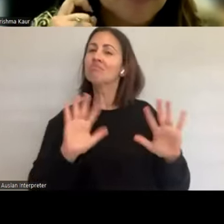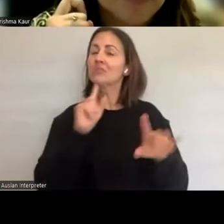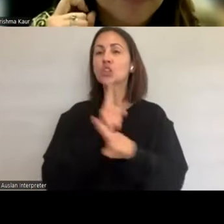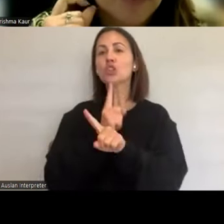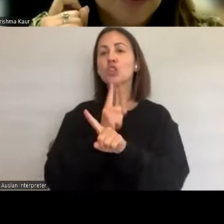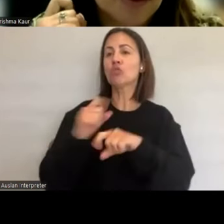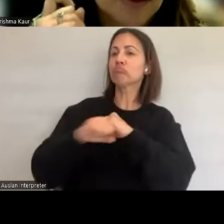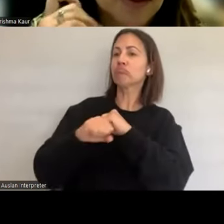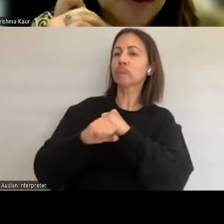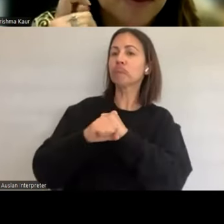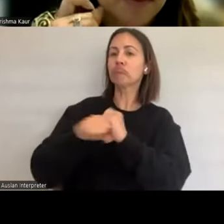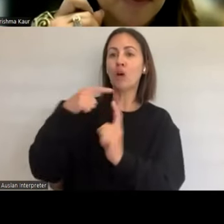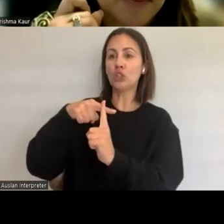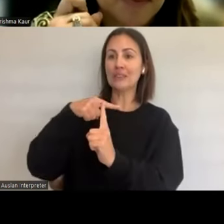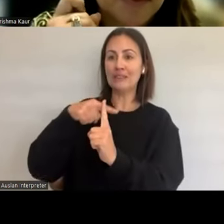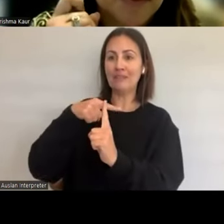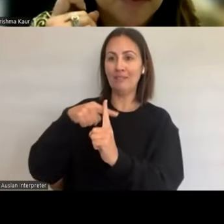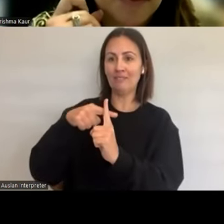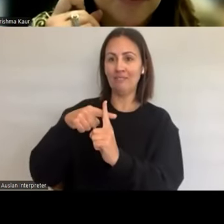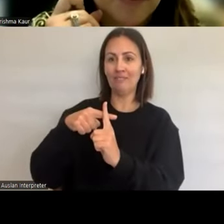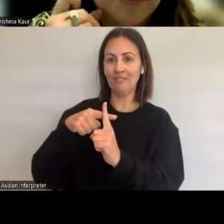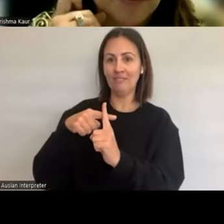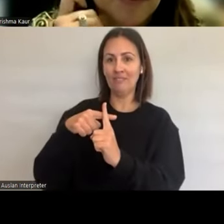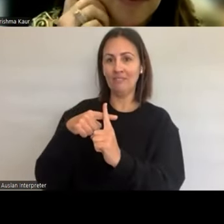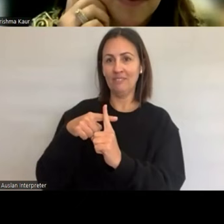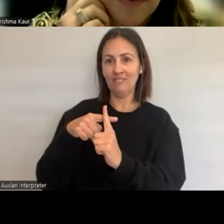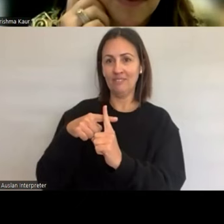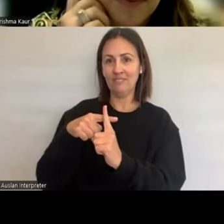then we're wanting to prevent things from going wrong, let's talk about what goes right.